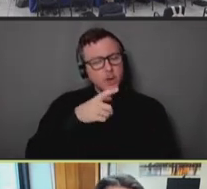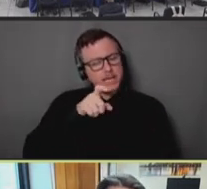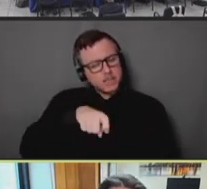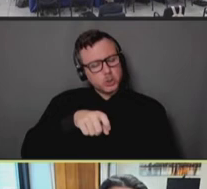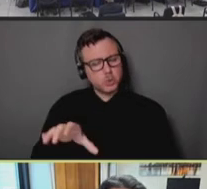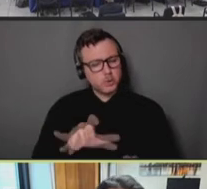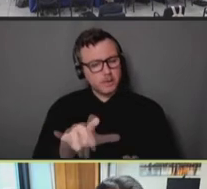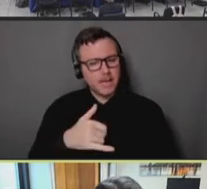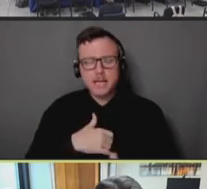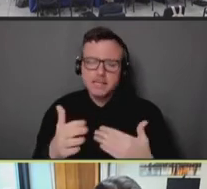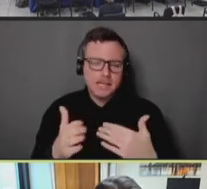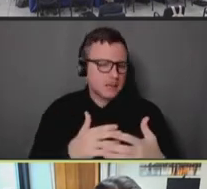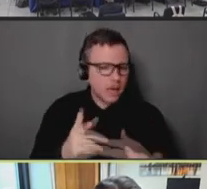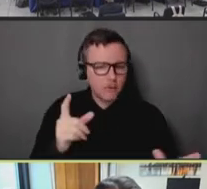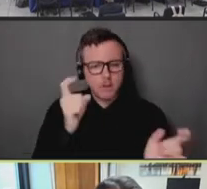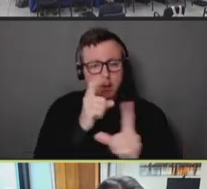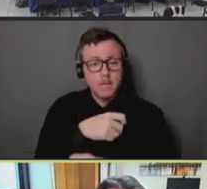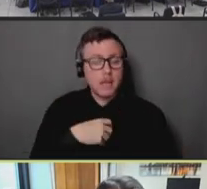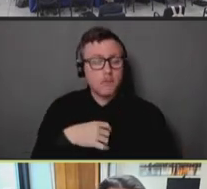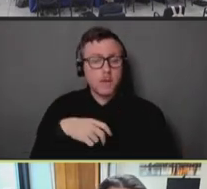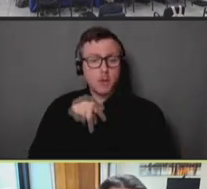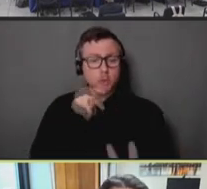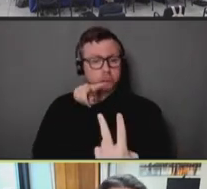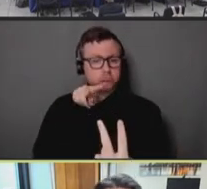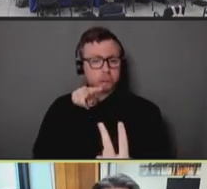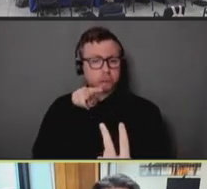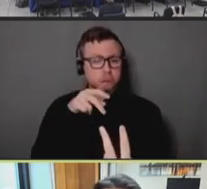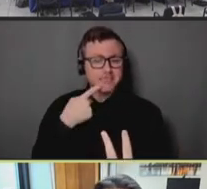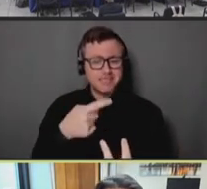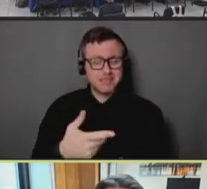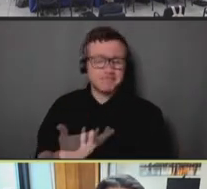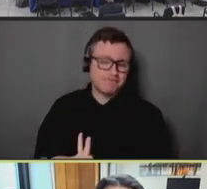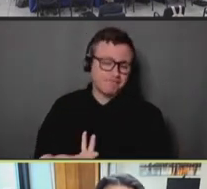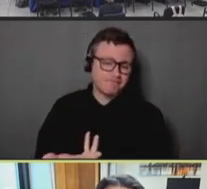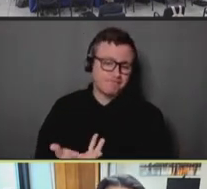not able to look people in the eye, affected people, and say, you know, "We didn't get that